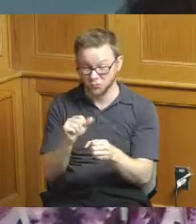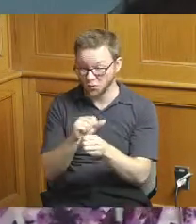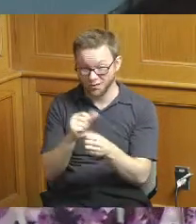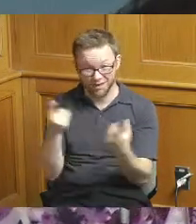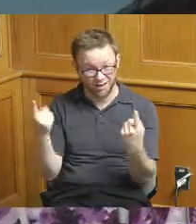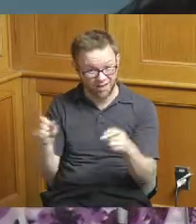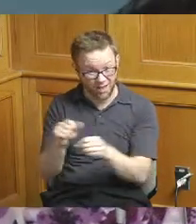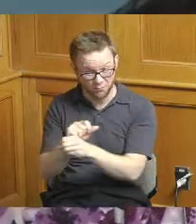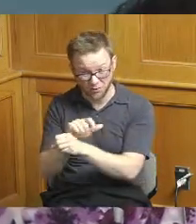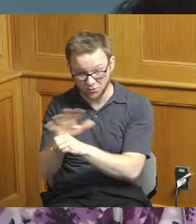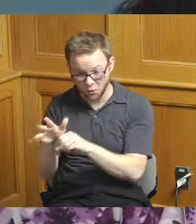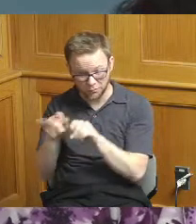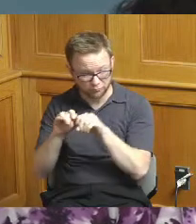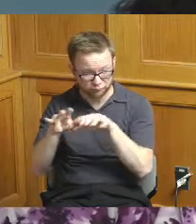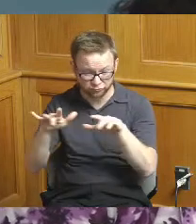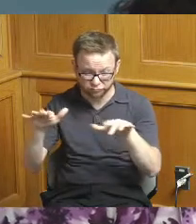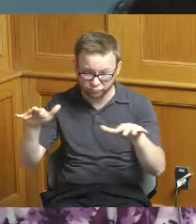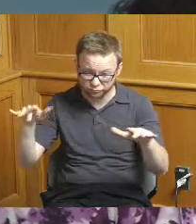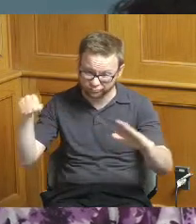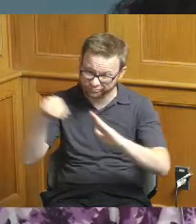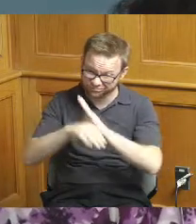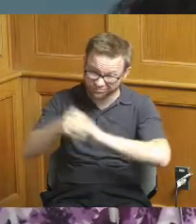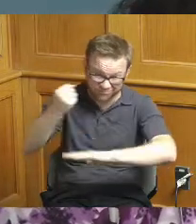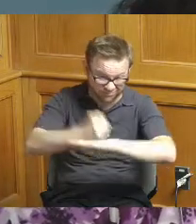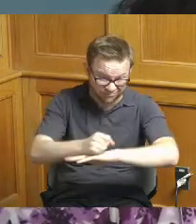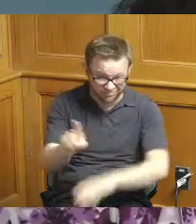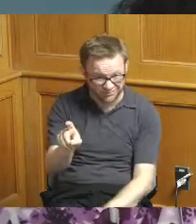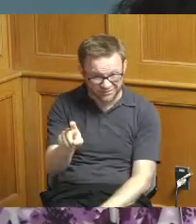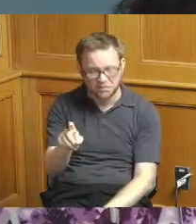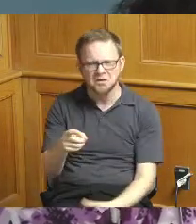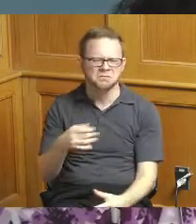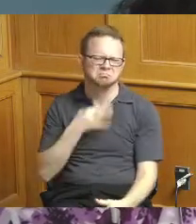at the last straw so just wanted to kind of just get some background and understand